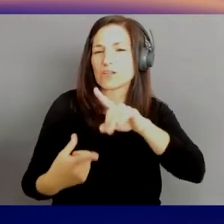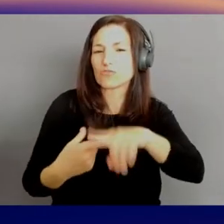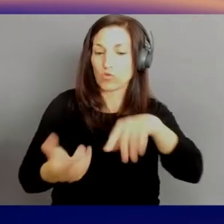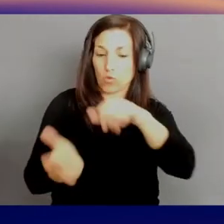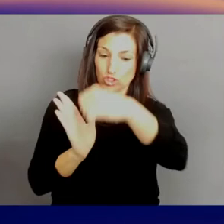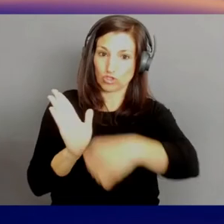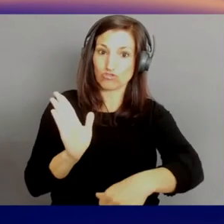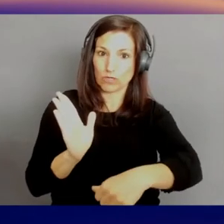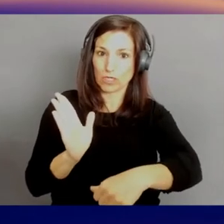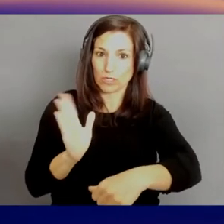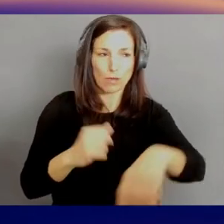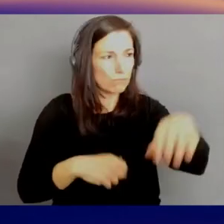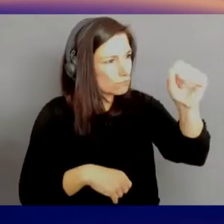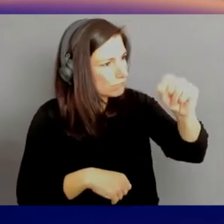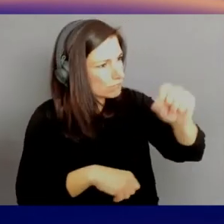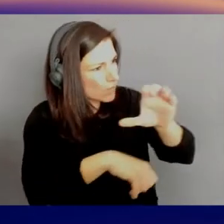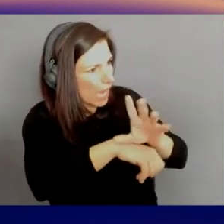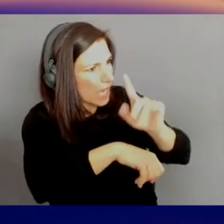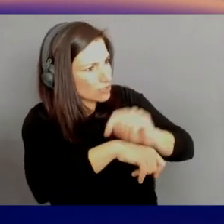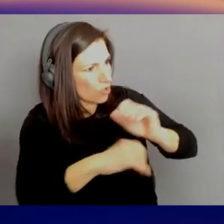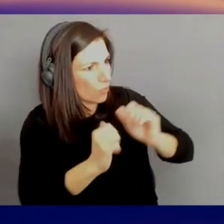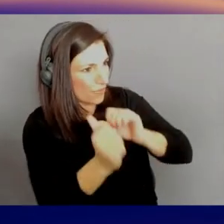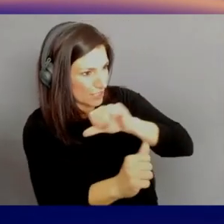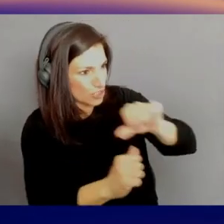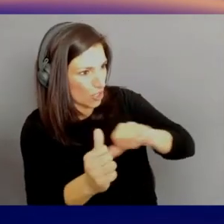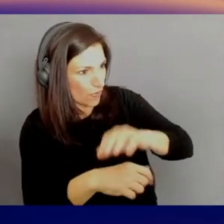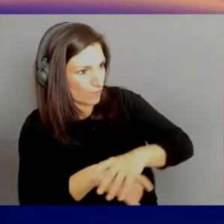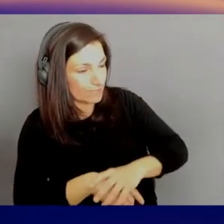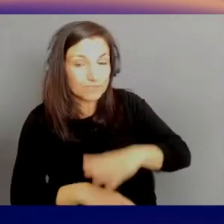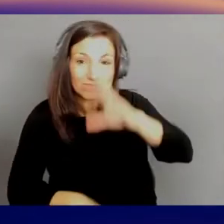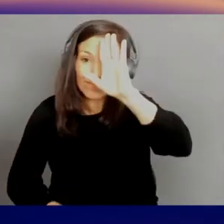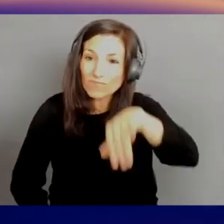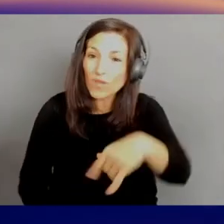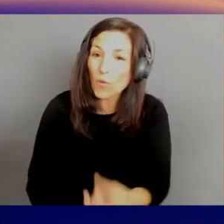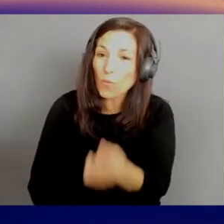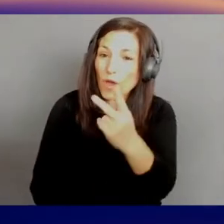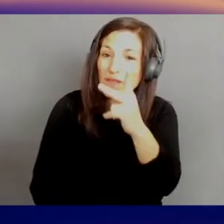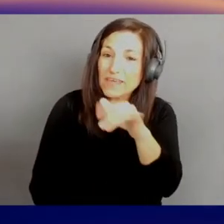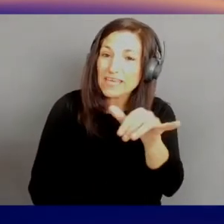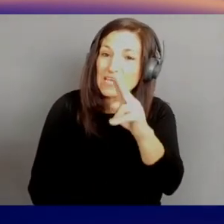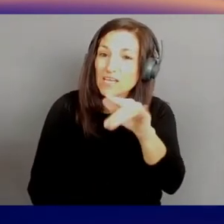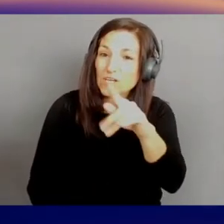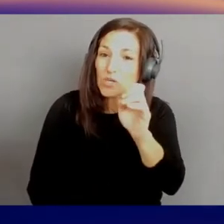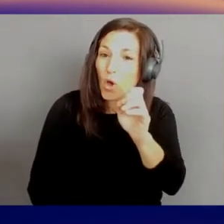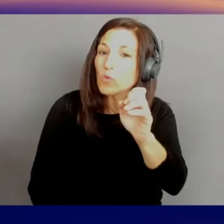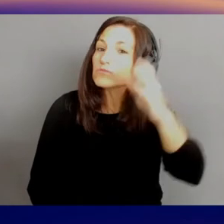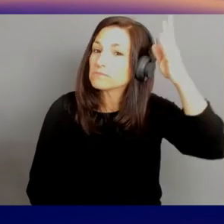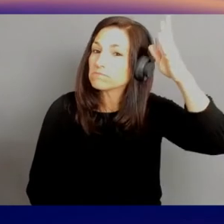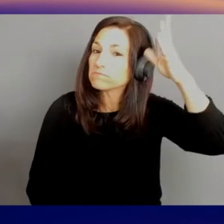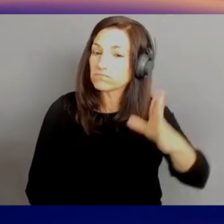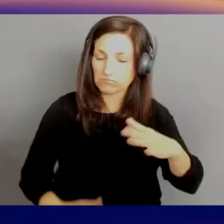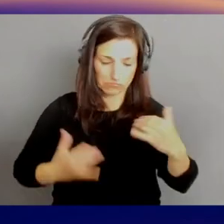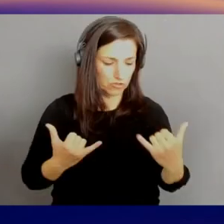And in fact, one of our keynote speakers, coming up, I think, at 11:30 today, they're gonna talk about